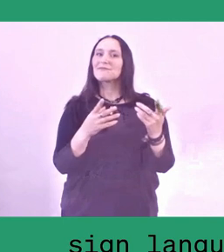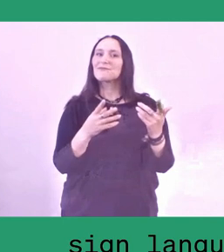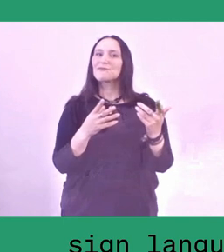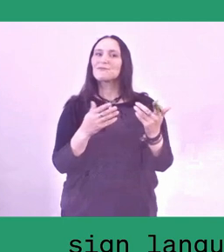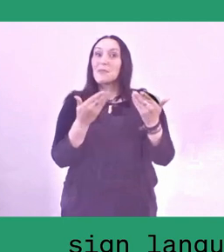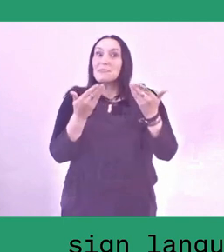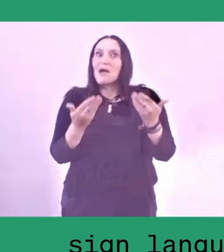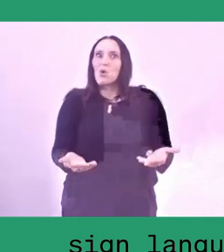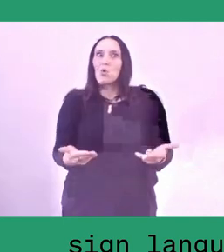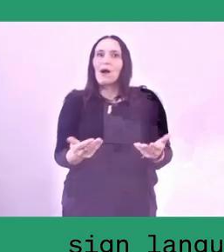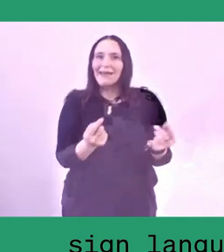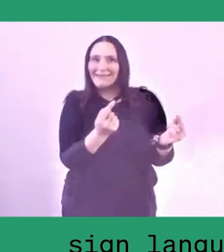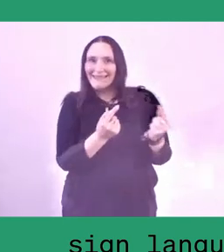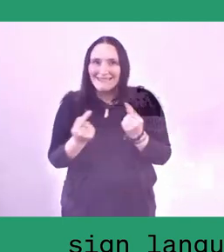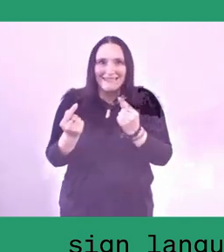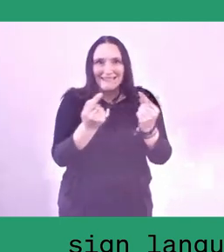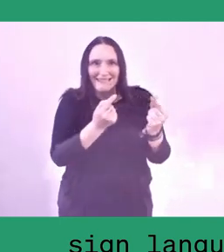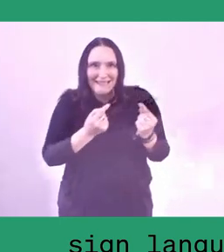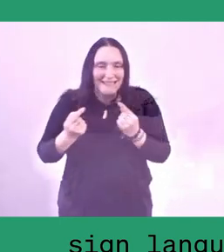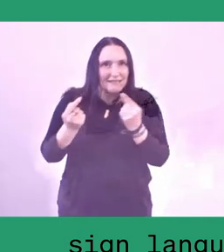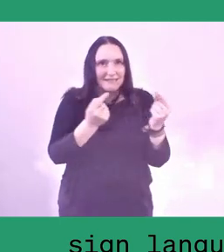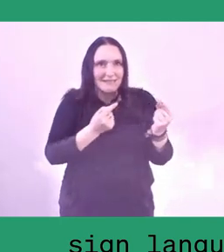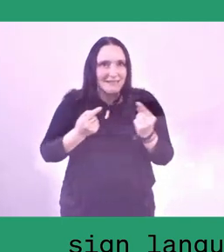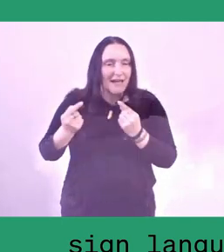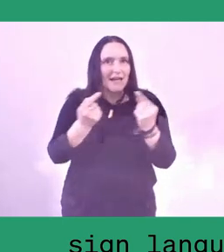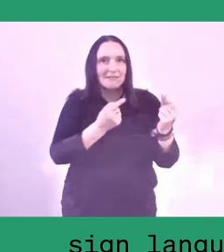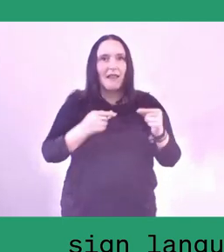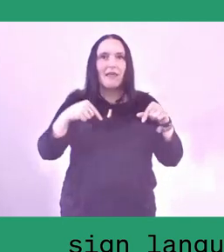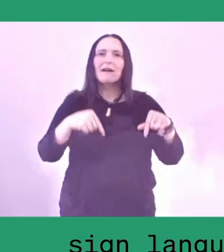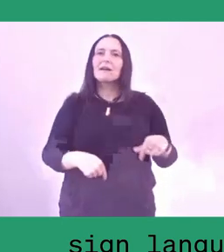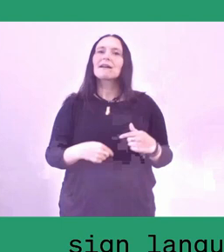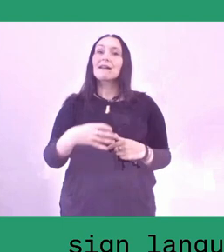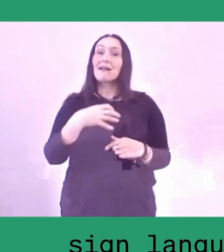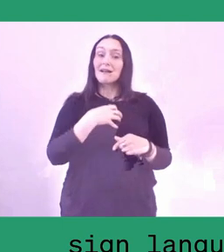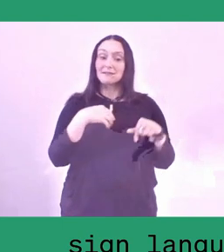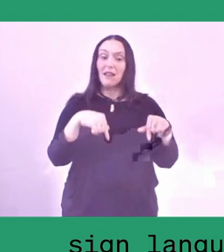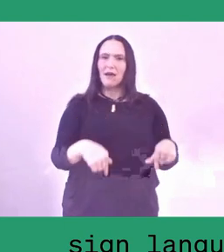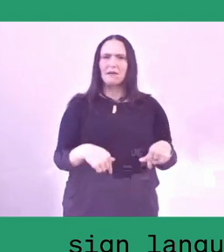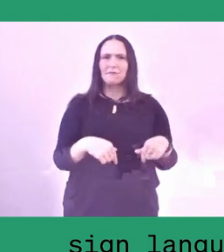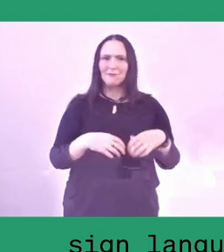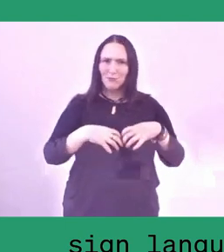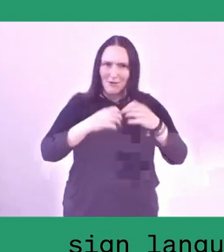because we believe the initiatives in Kassel are the ones who are locally anchored.